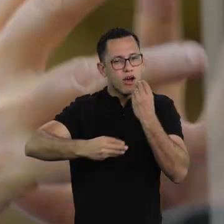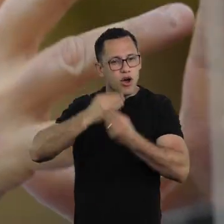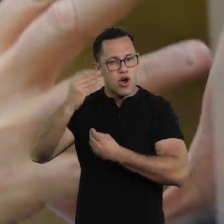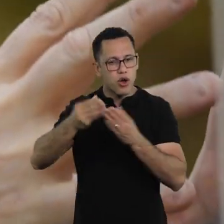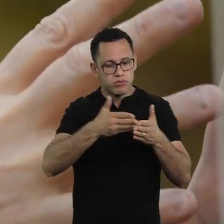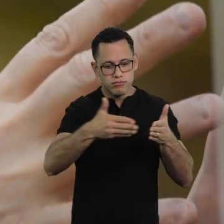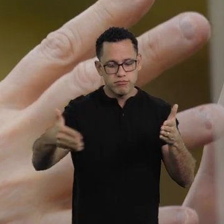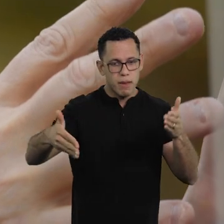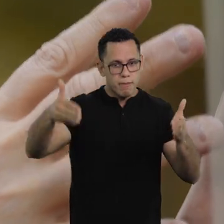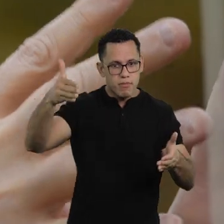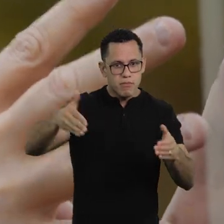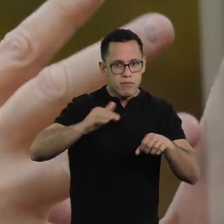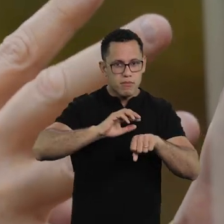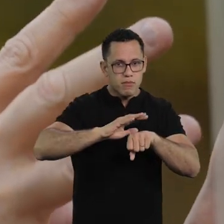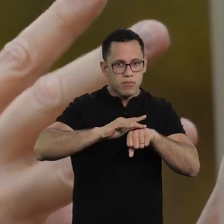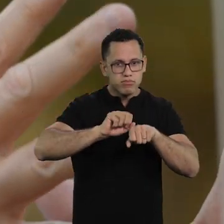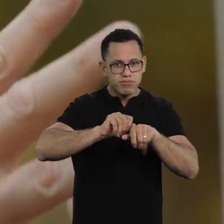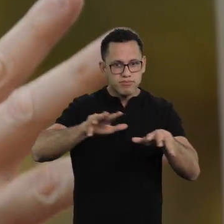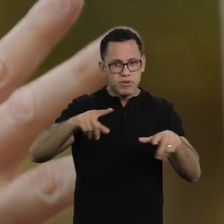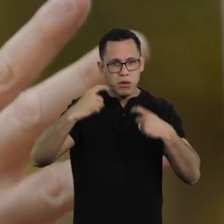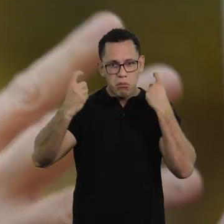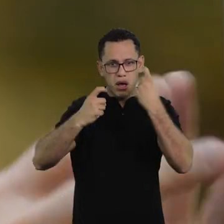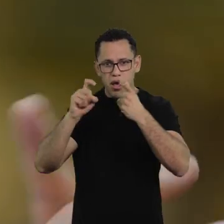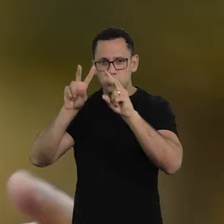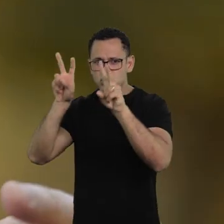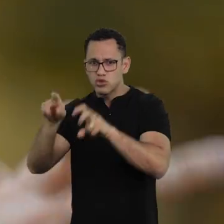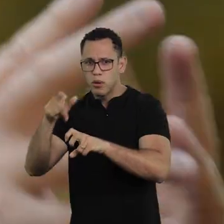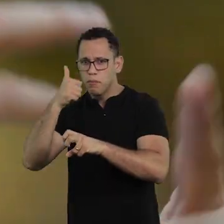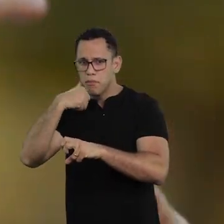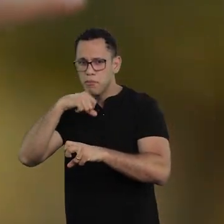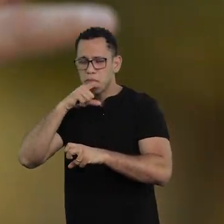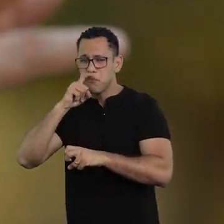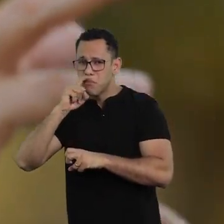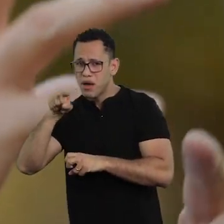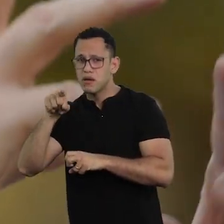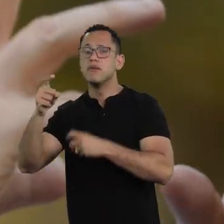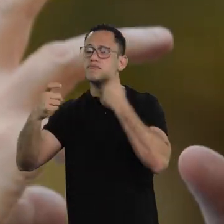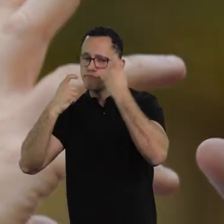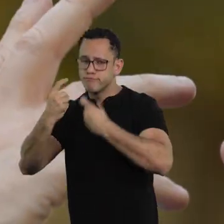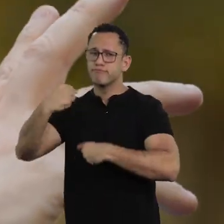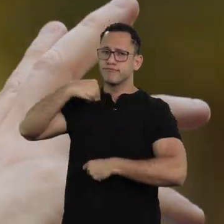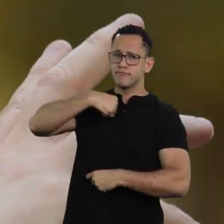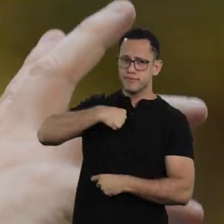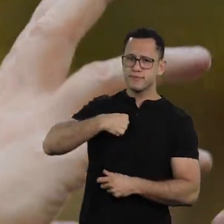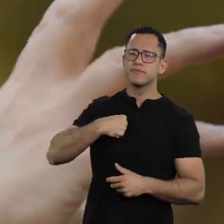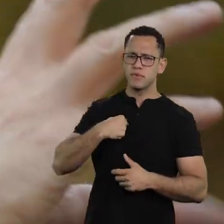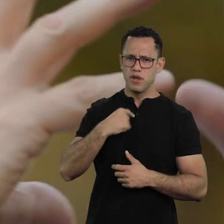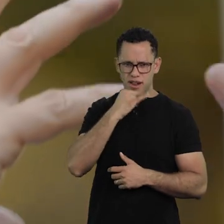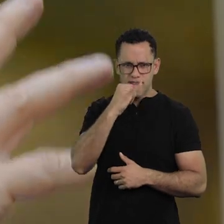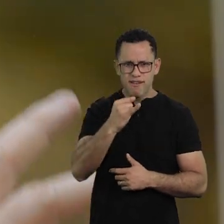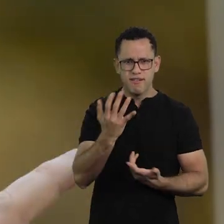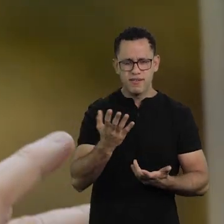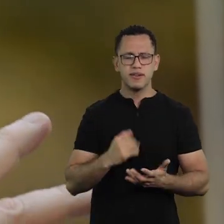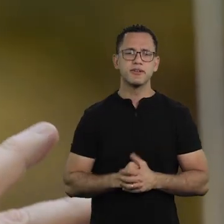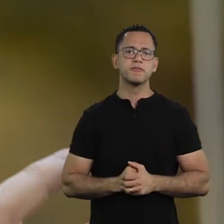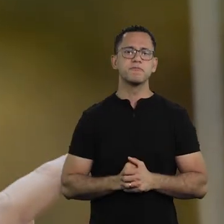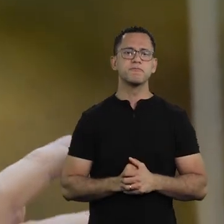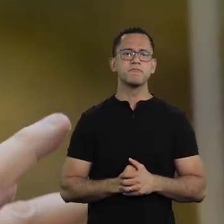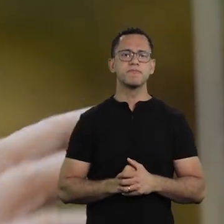about imagining my mother and my father during the pandemic, I would be worried about them, they would be worried about me.